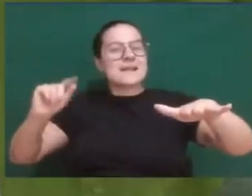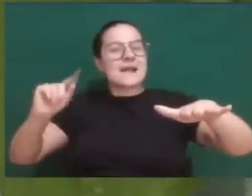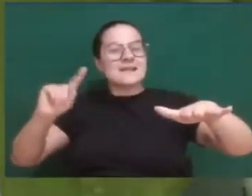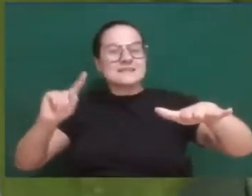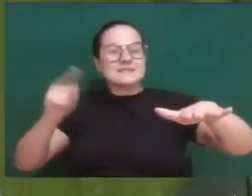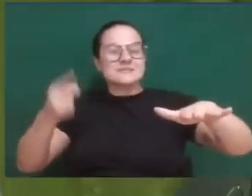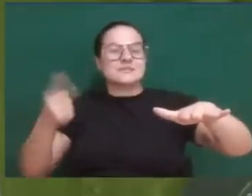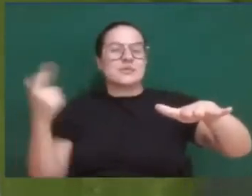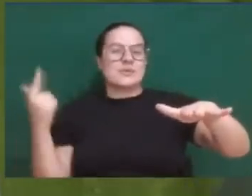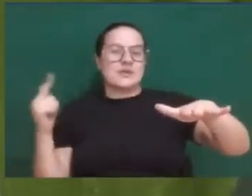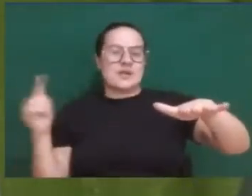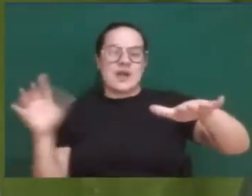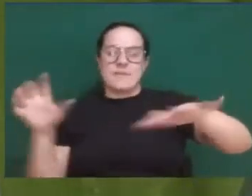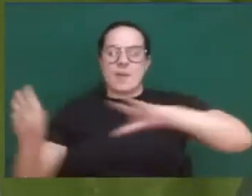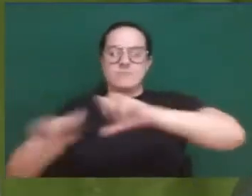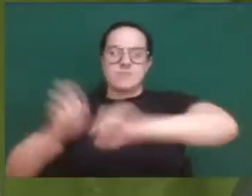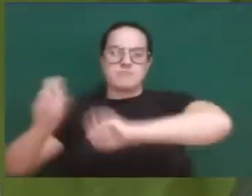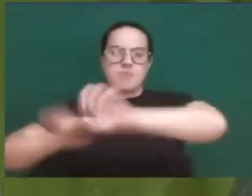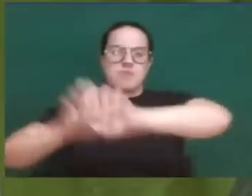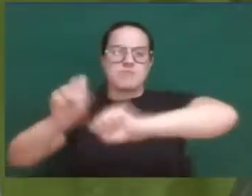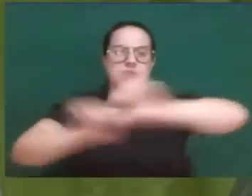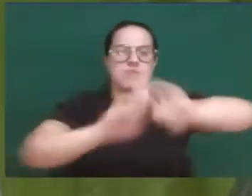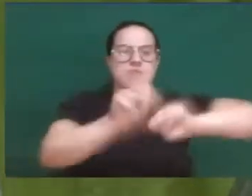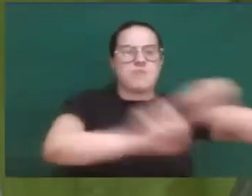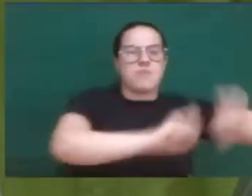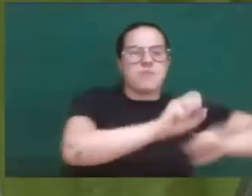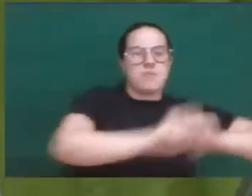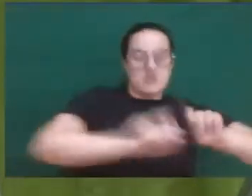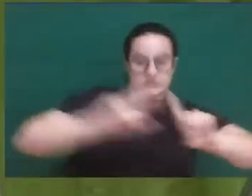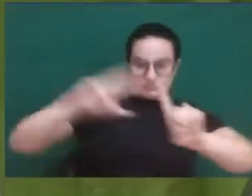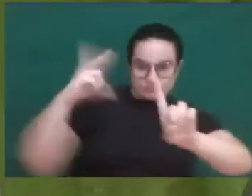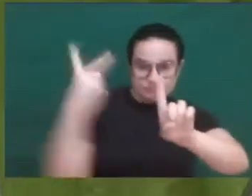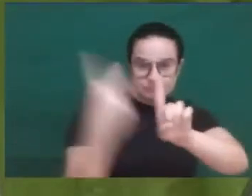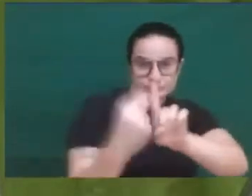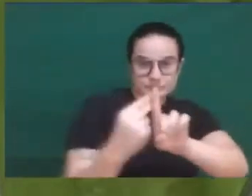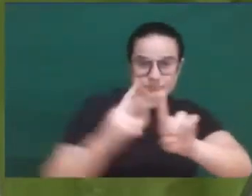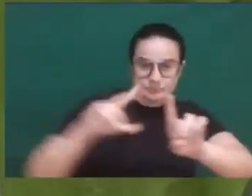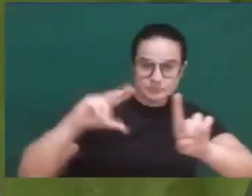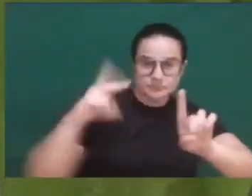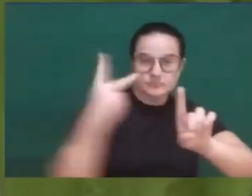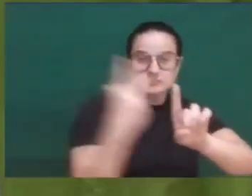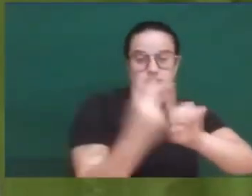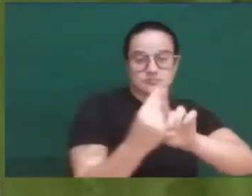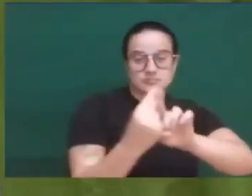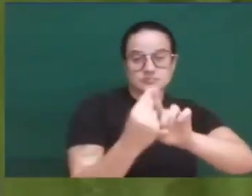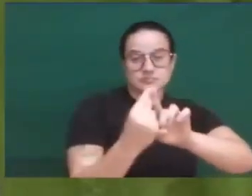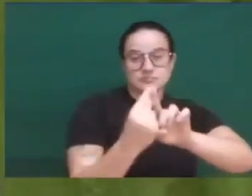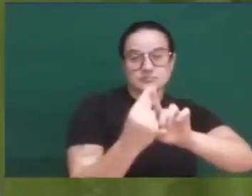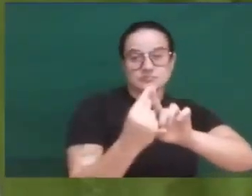And to punish rebellious Galilee, he crucified two thousand,